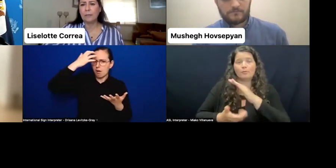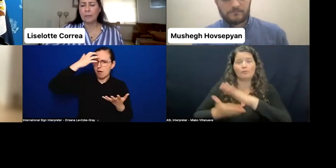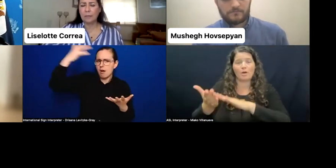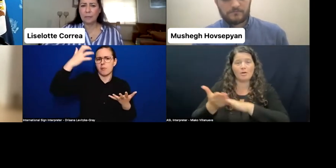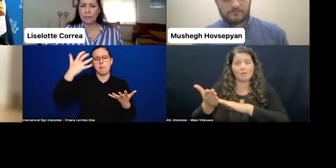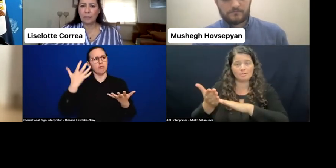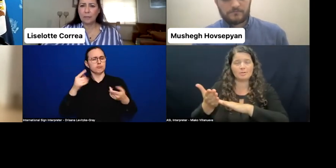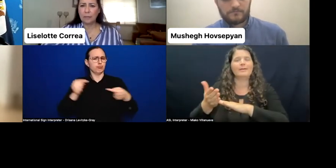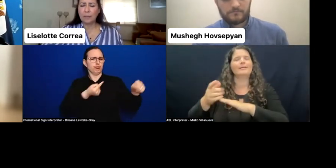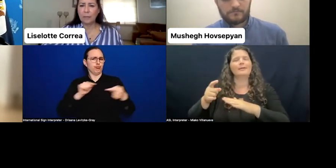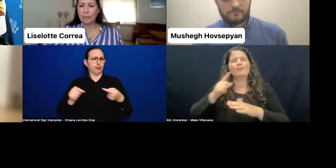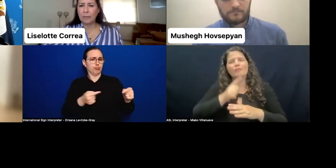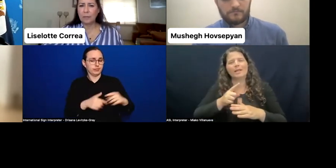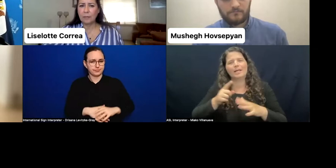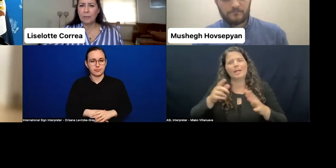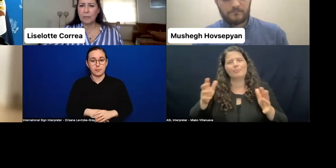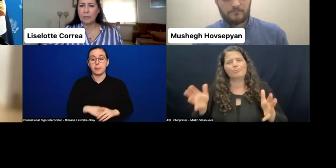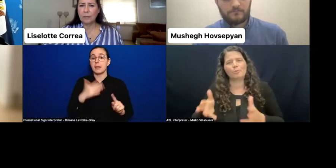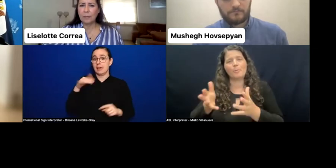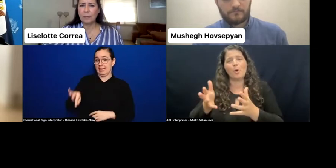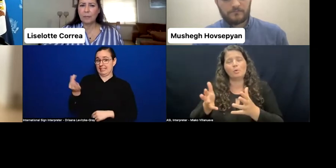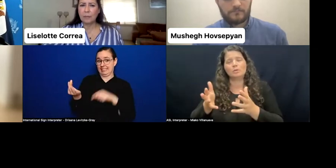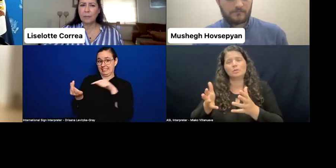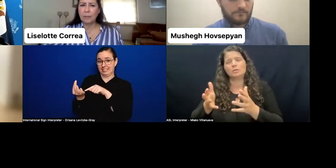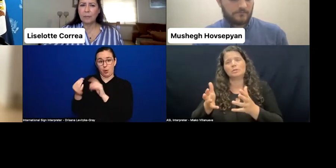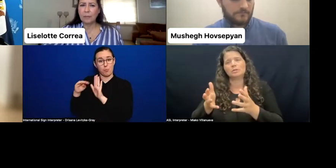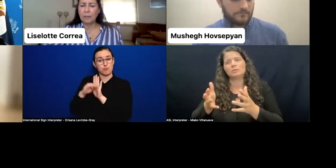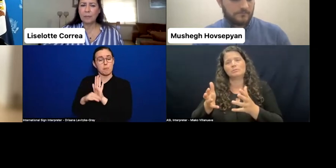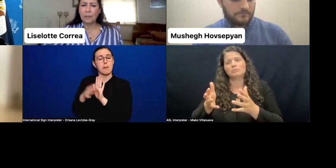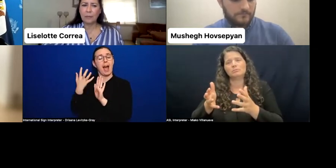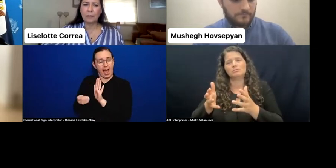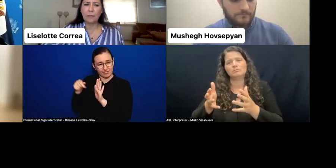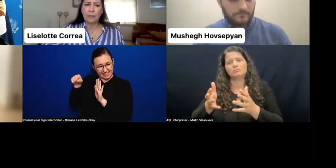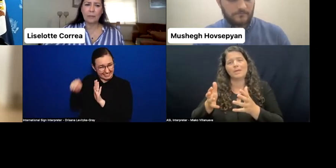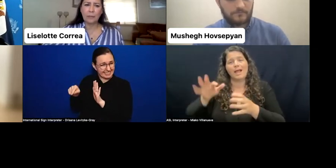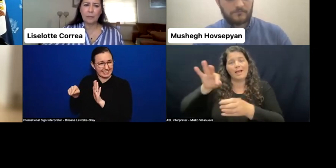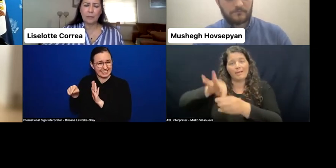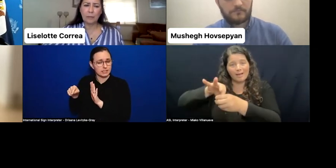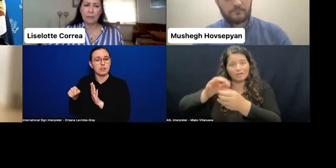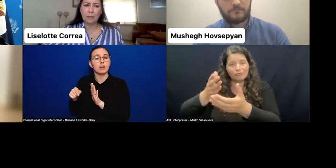not only active electoral rights, but also passive--